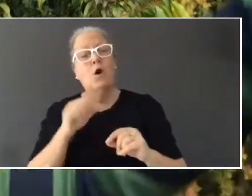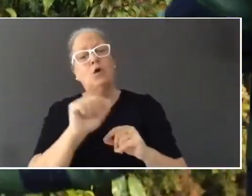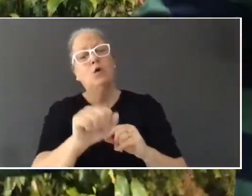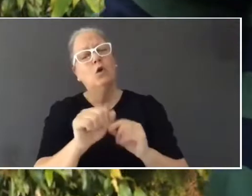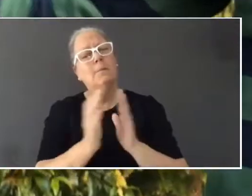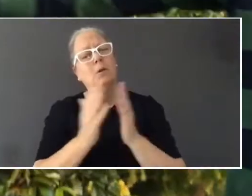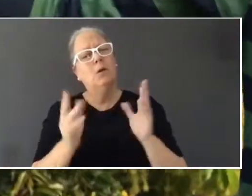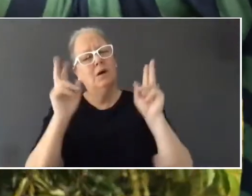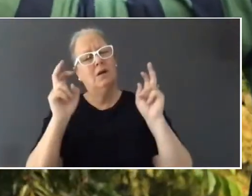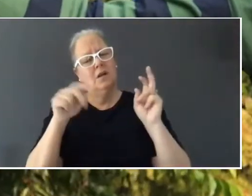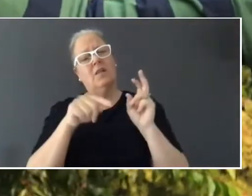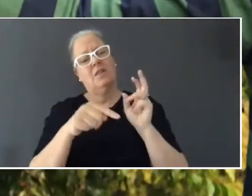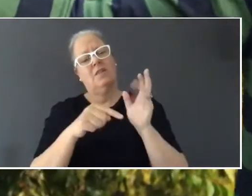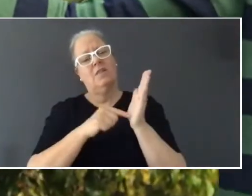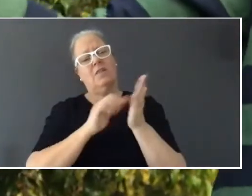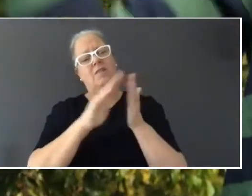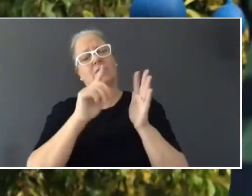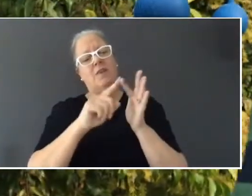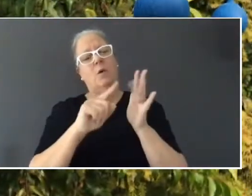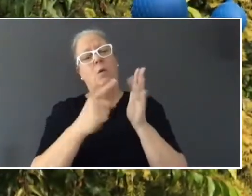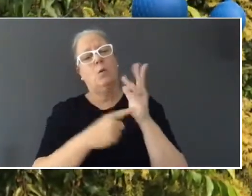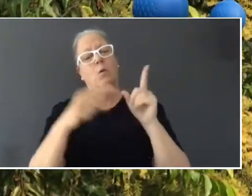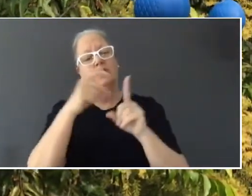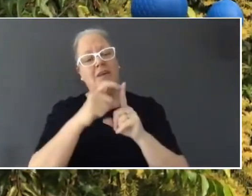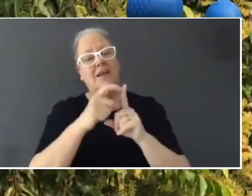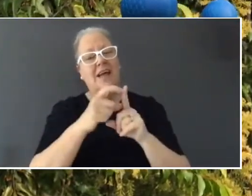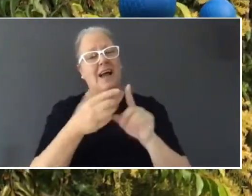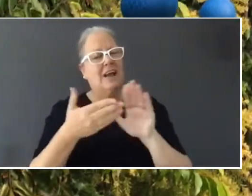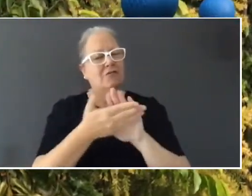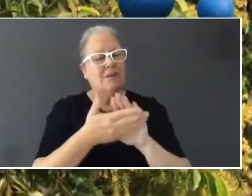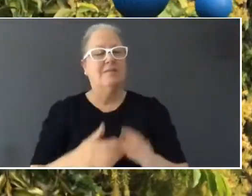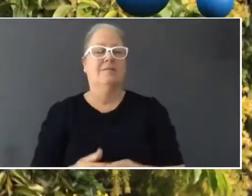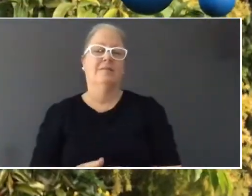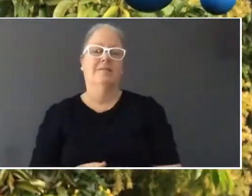Ted: Hi Mat, I'm Ted. Why is your book called 'The Orchard Underground'?